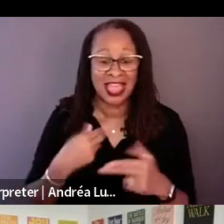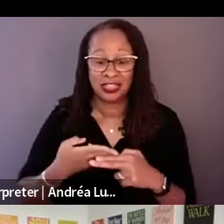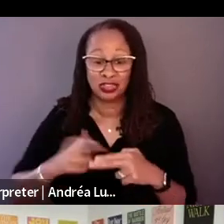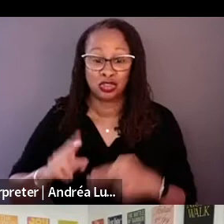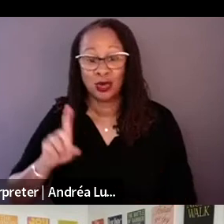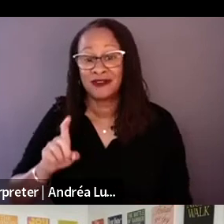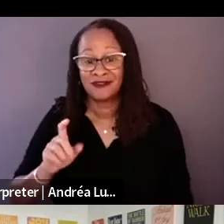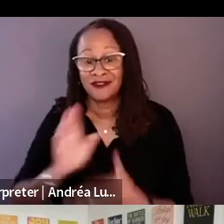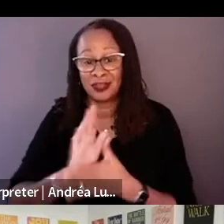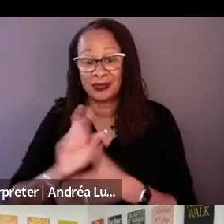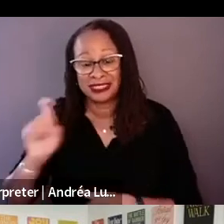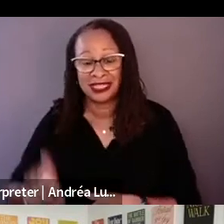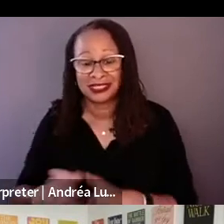It was very interesting and often times funny.